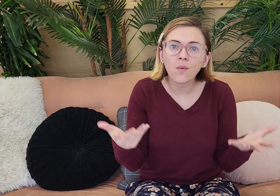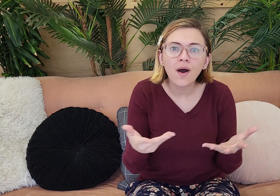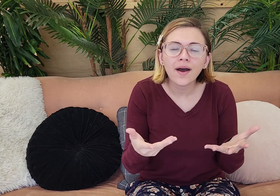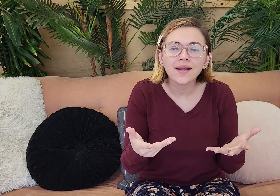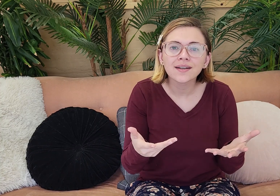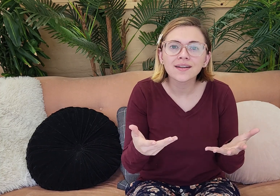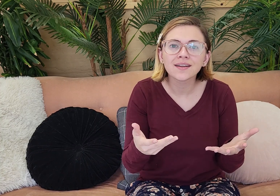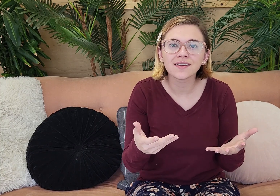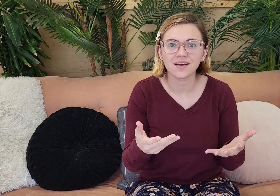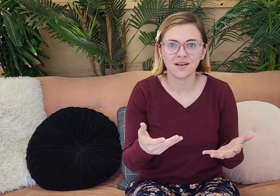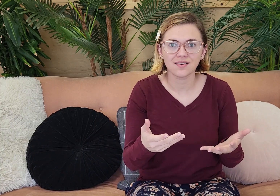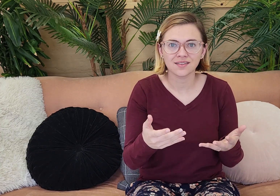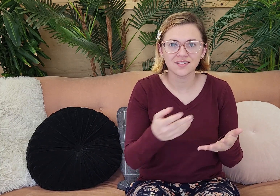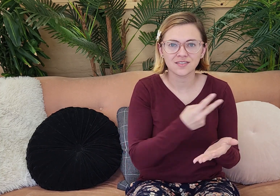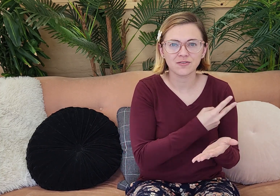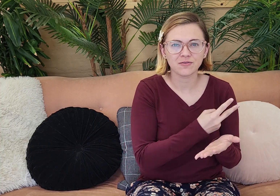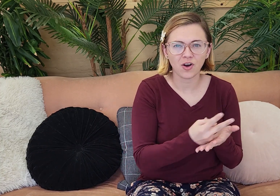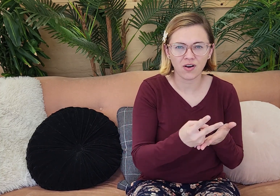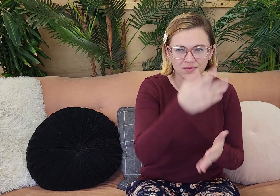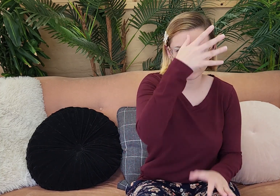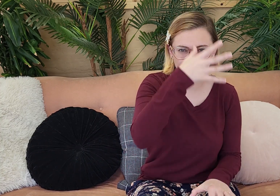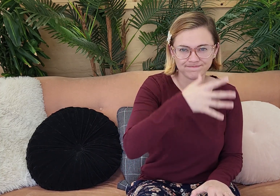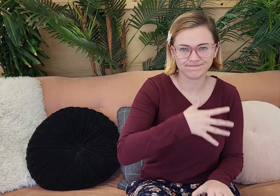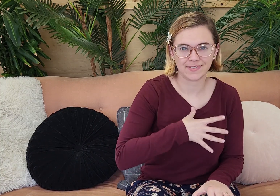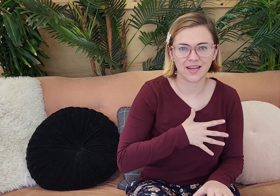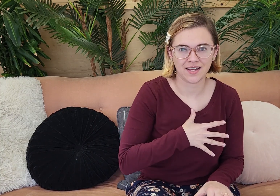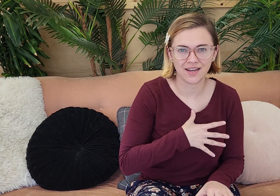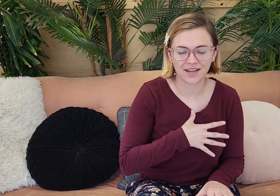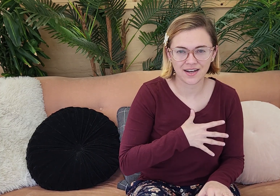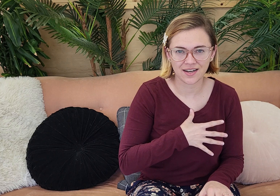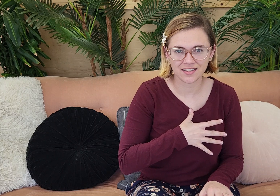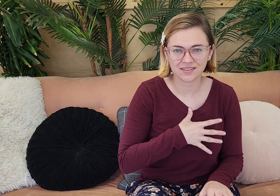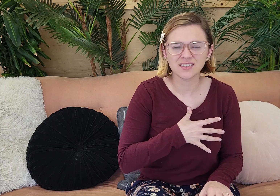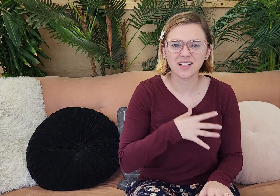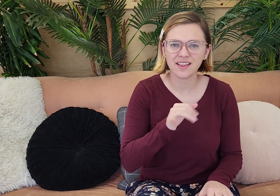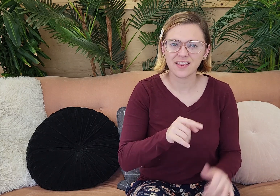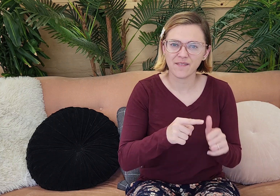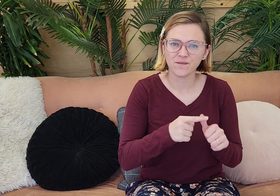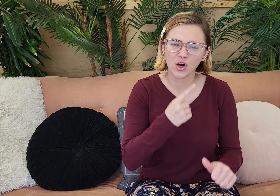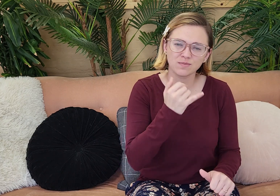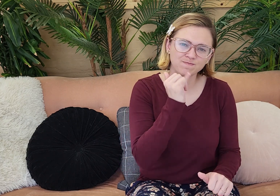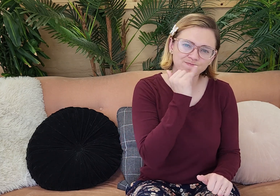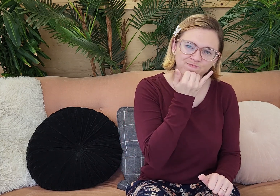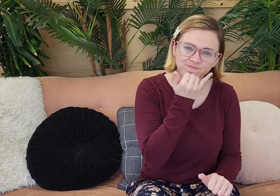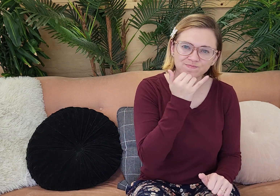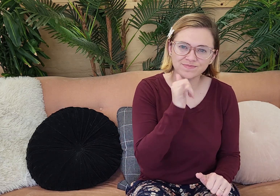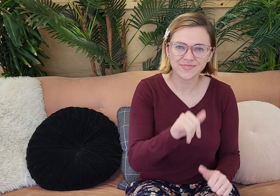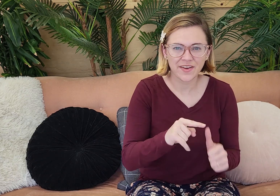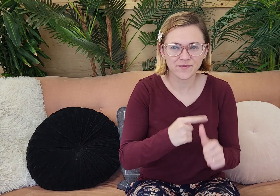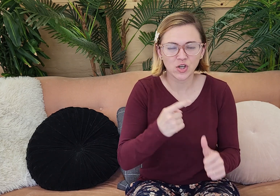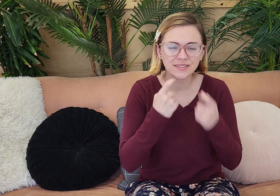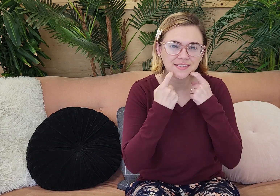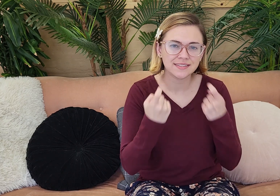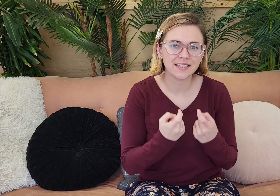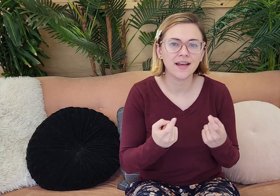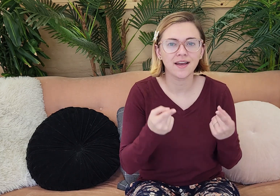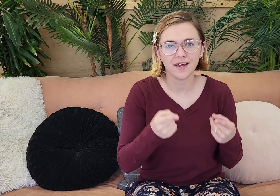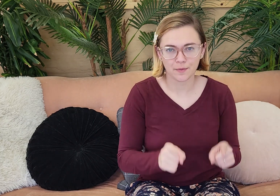to be learning about the fall of man. So that was that first mistake, that first